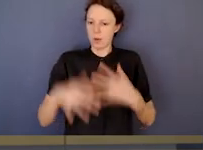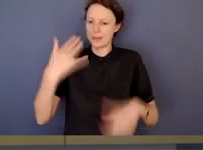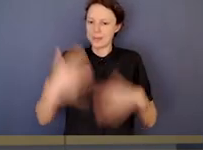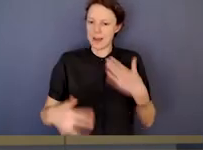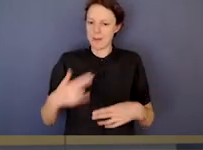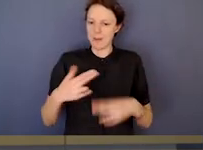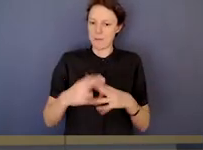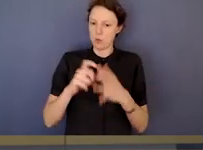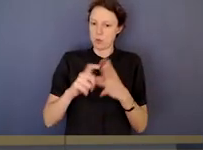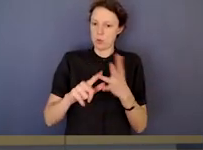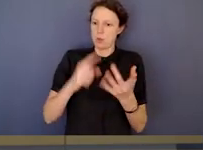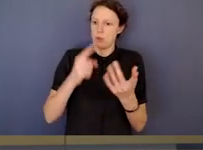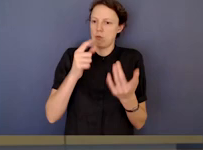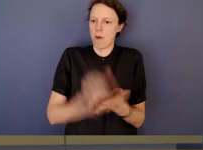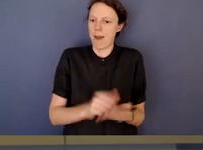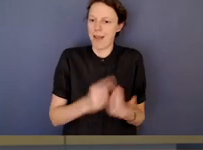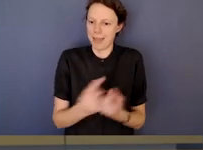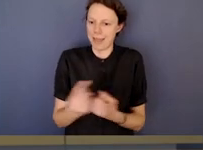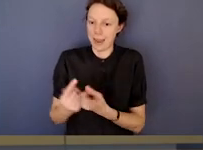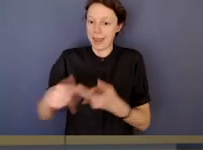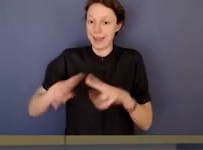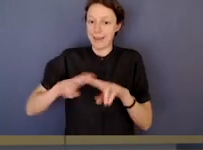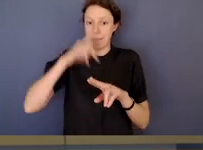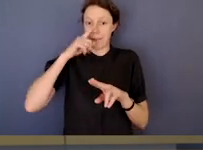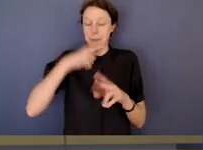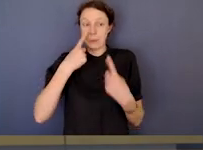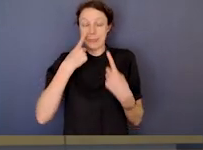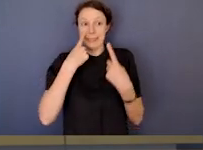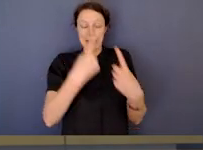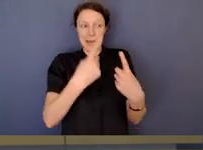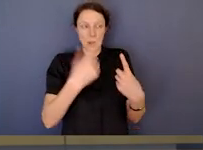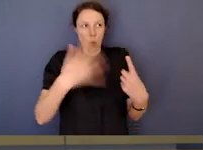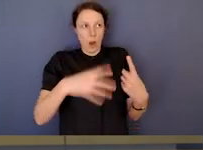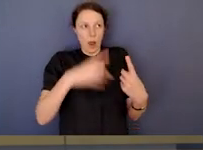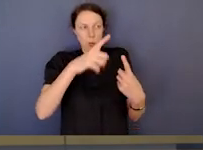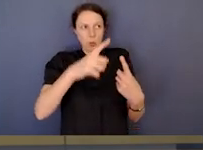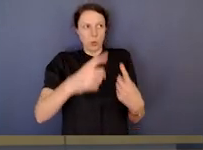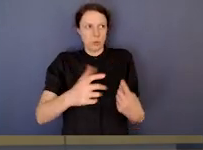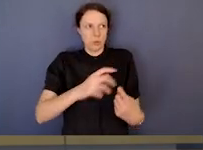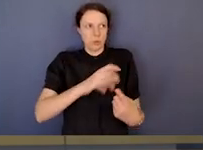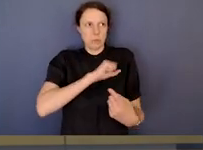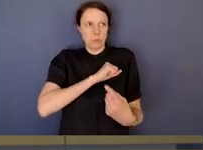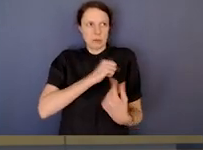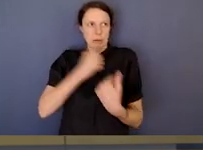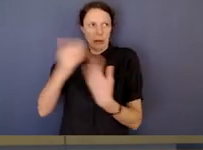And if that is seen to happen, that will radically change